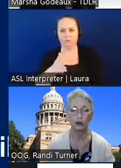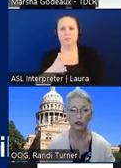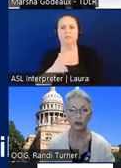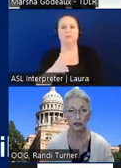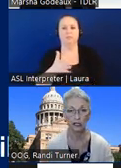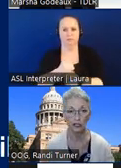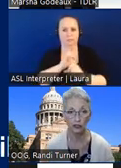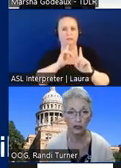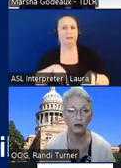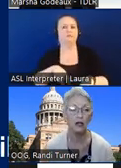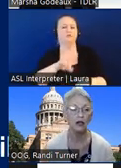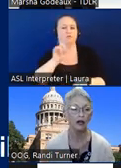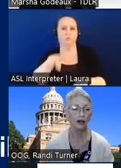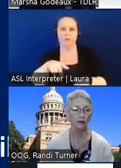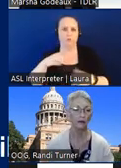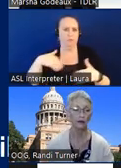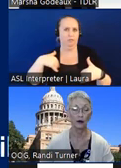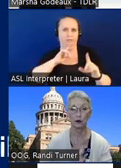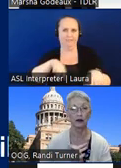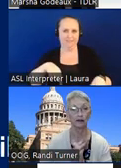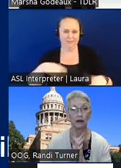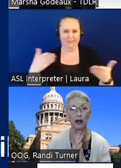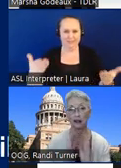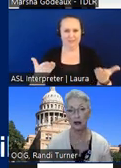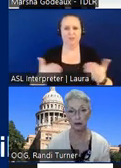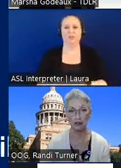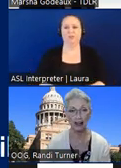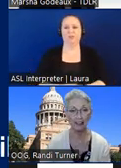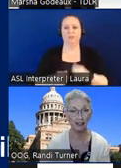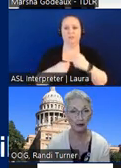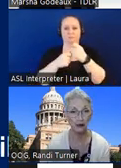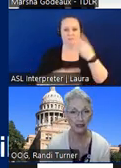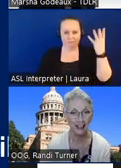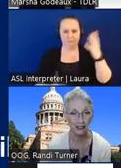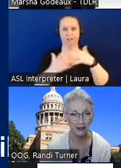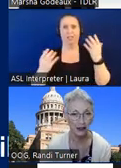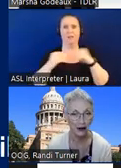the questions we didn't get to um there were a lot more than i think you realized or thought